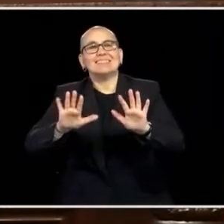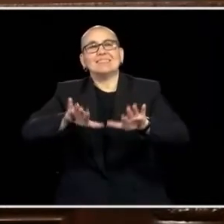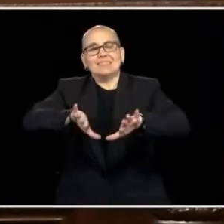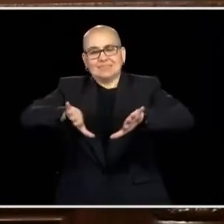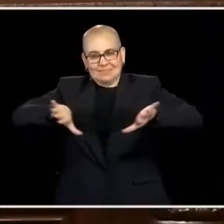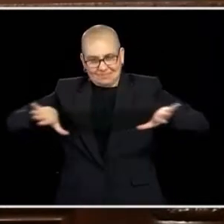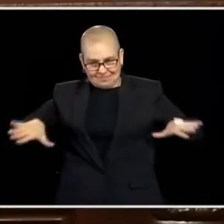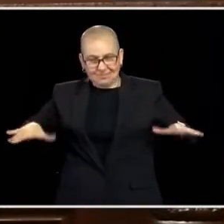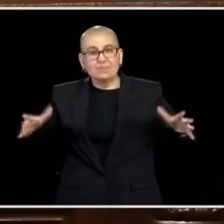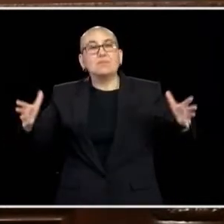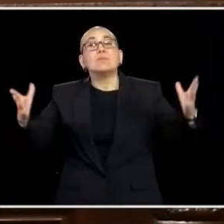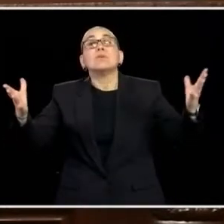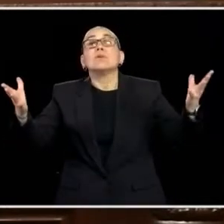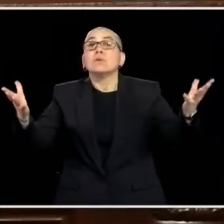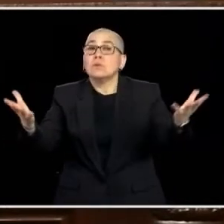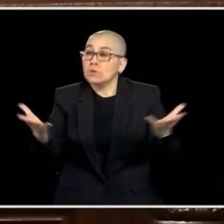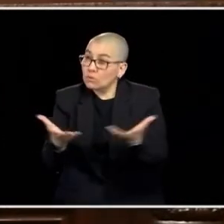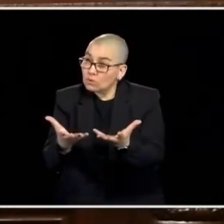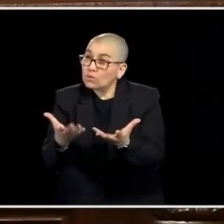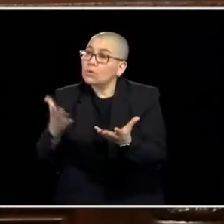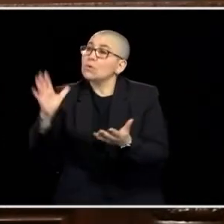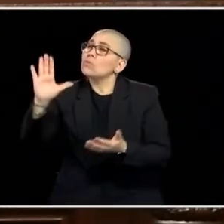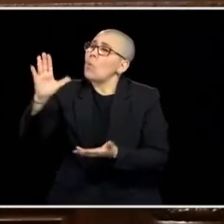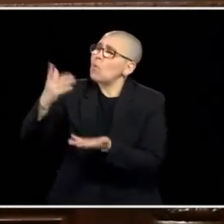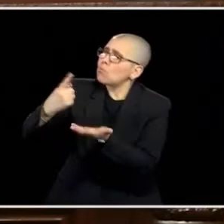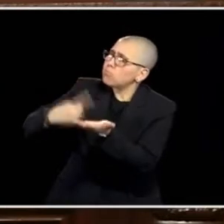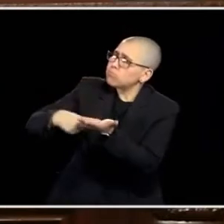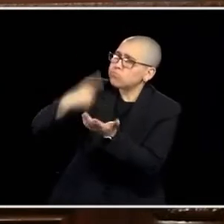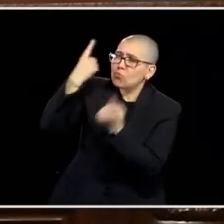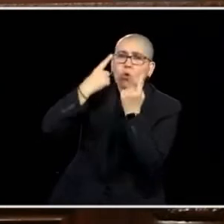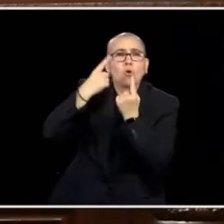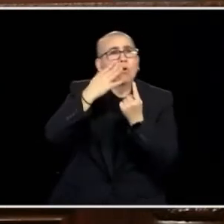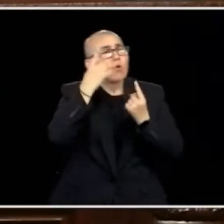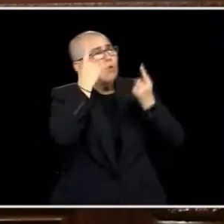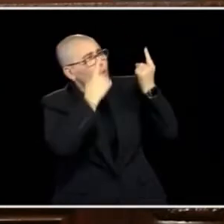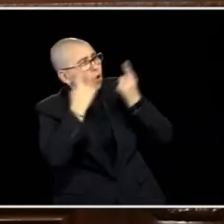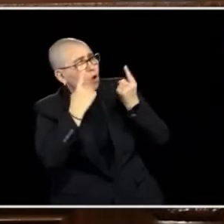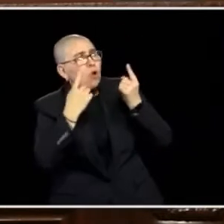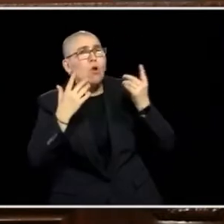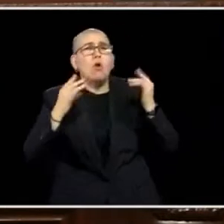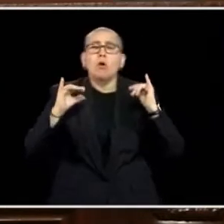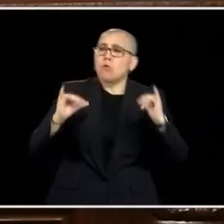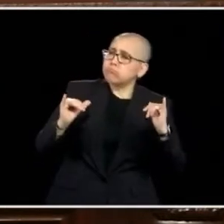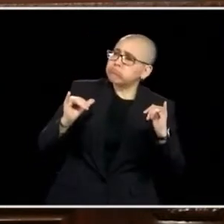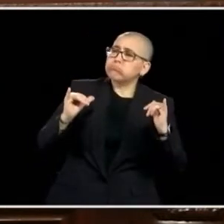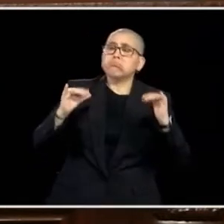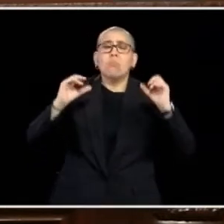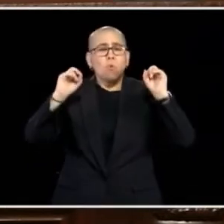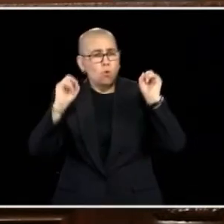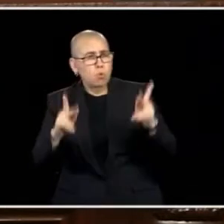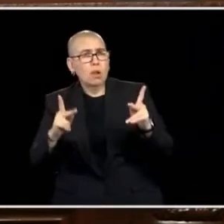OUT OF YOUR BUBBLE AND MINNESOTANS JUST SAY, CAN'T YOU GUYS GET ALONG AND FIGURE OUT HOW TO FIX SOME OF THESE THINGS. CAN'T YOU FIGURE OUT HOW TO